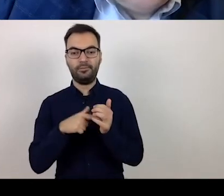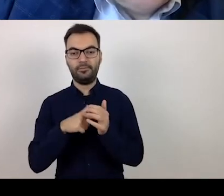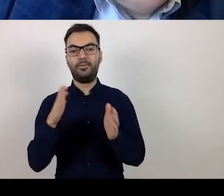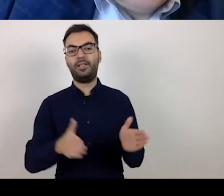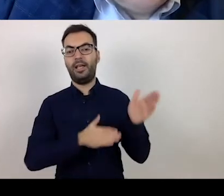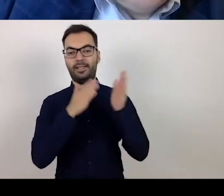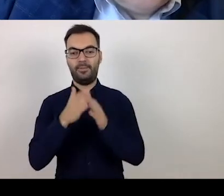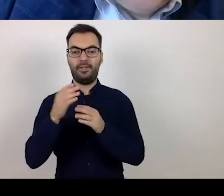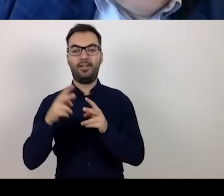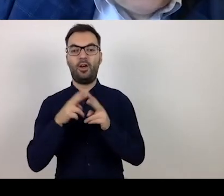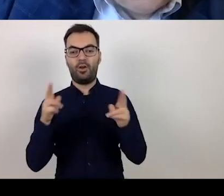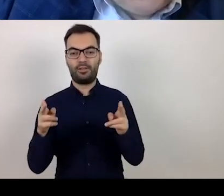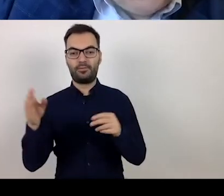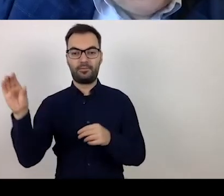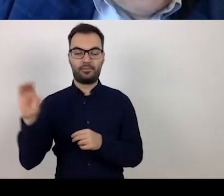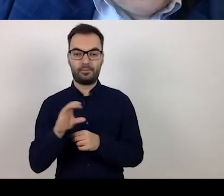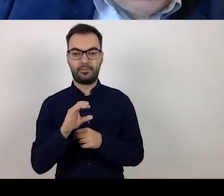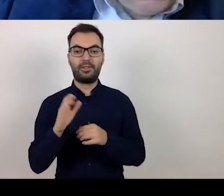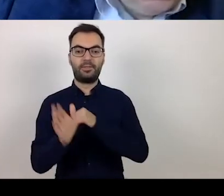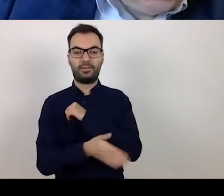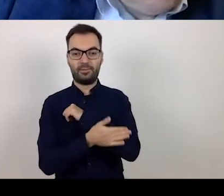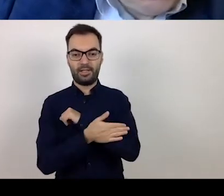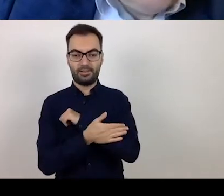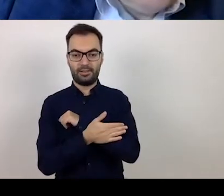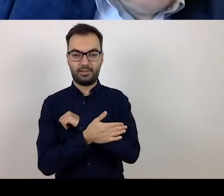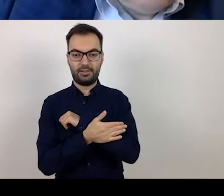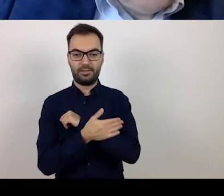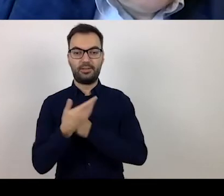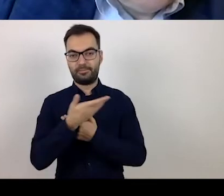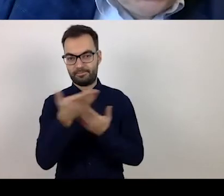as regards the state support for businesses.